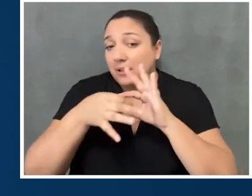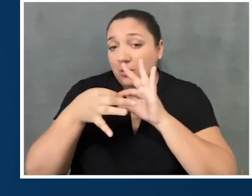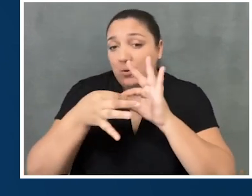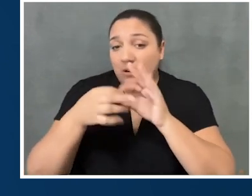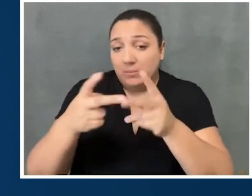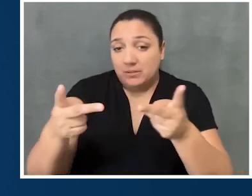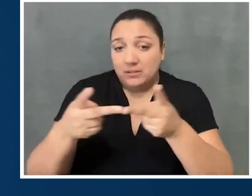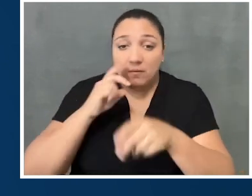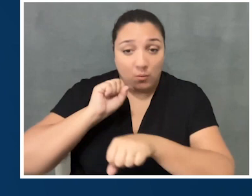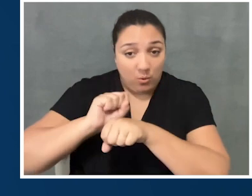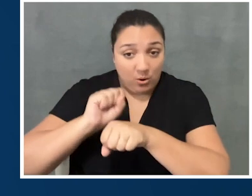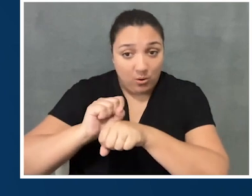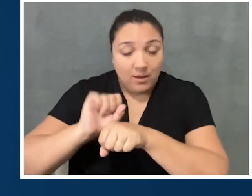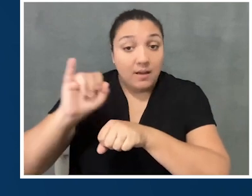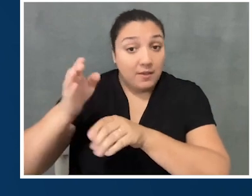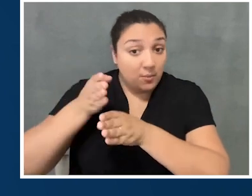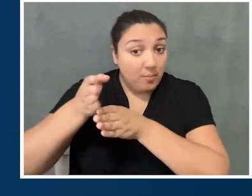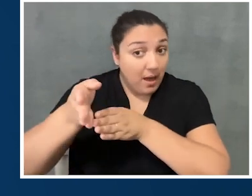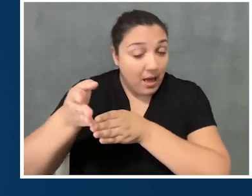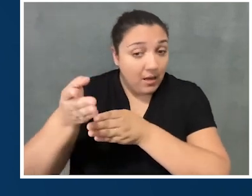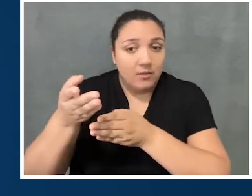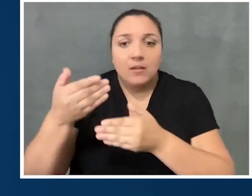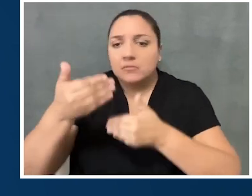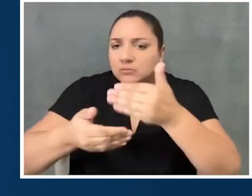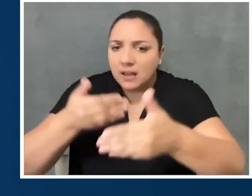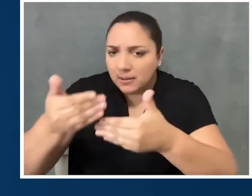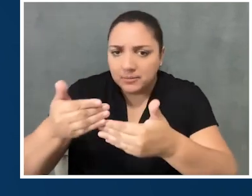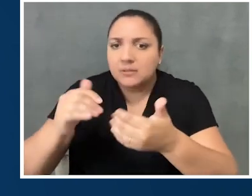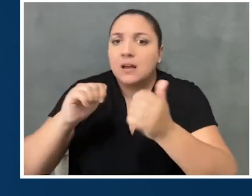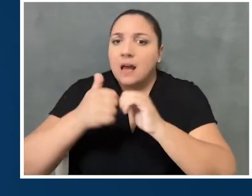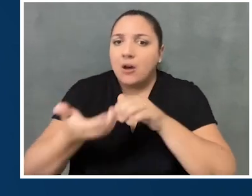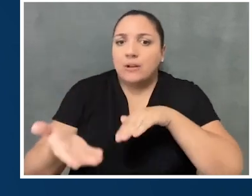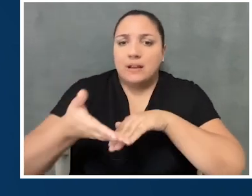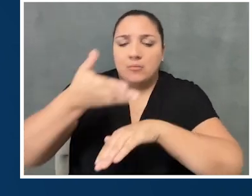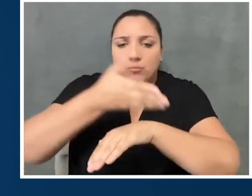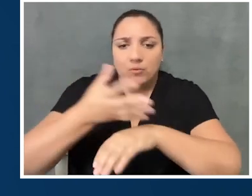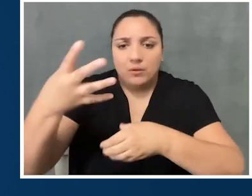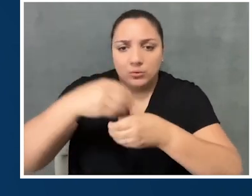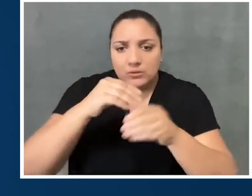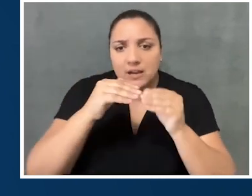in the workplace, their career path, and future steps required to improve inclusion and equity